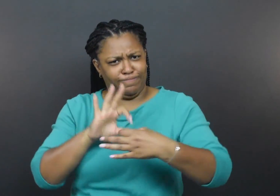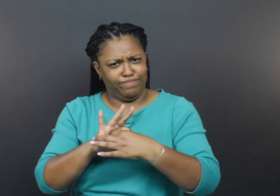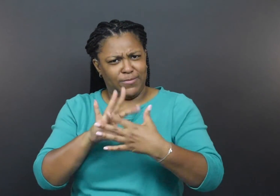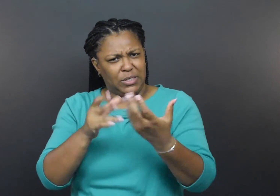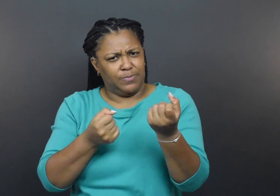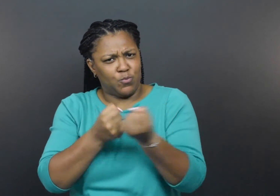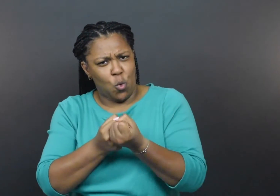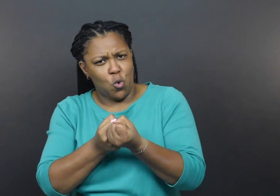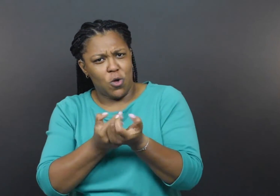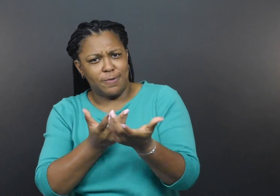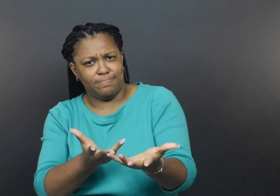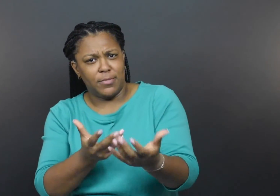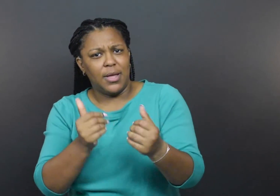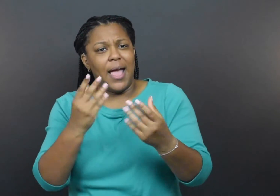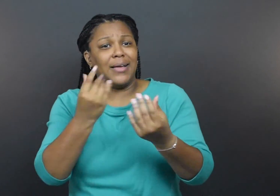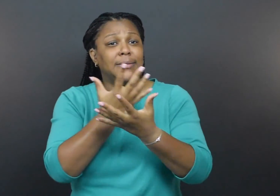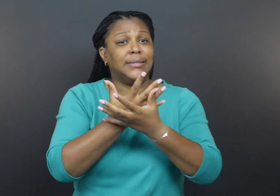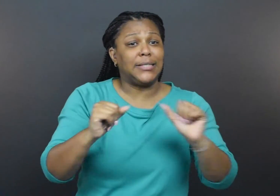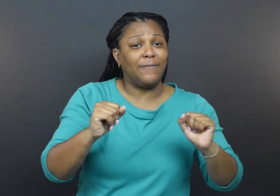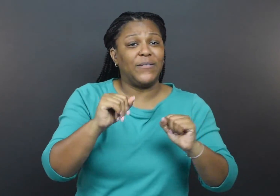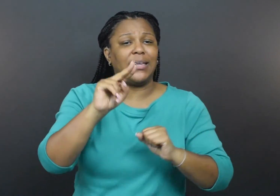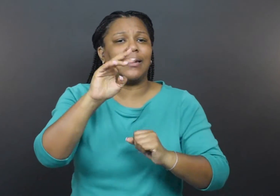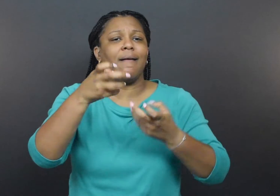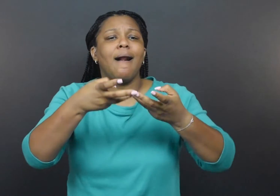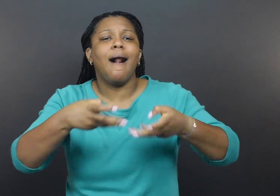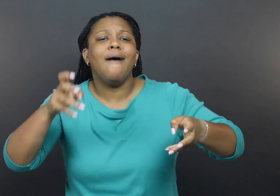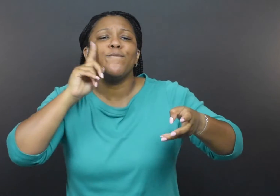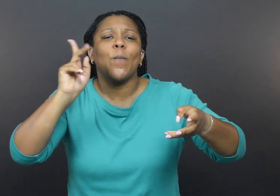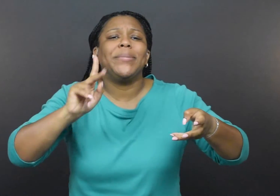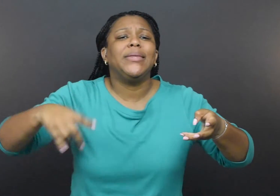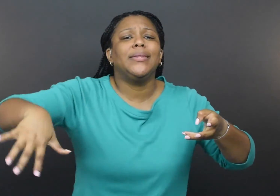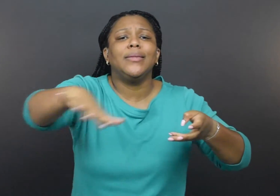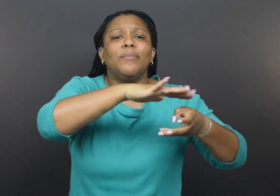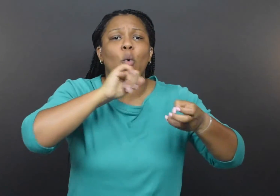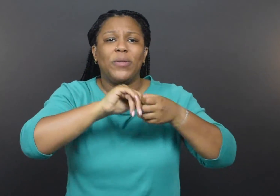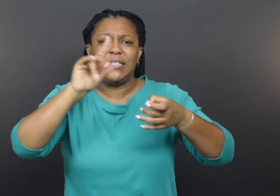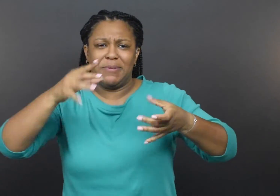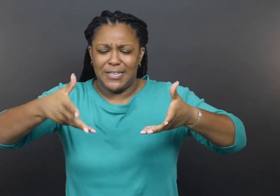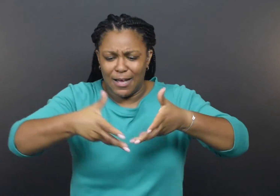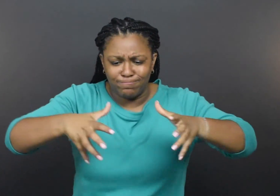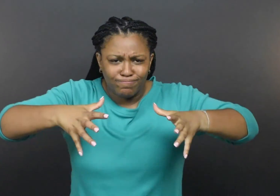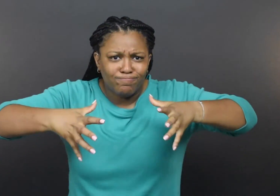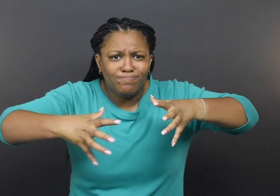people in the disability community is a priority for MDH’s disabilities unit.